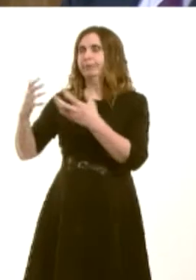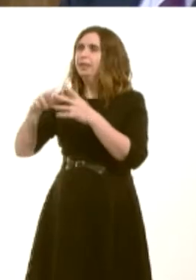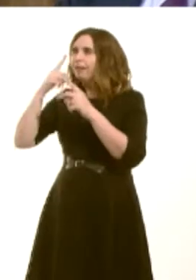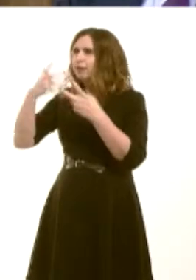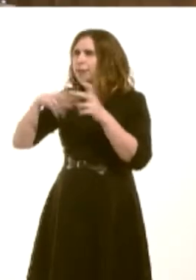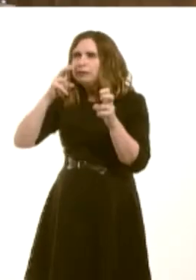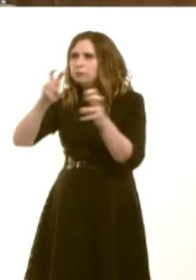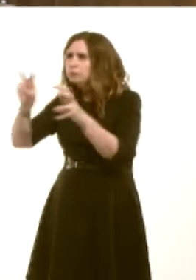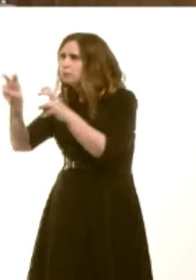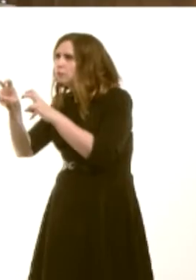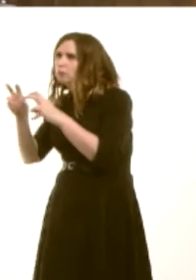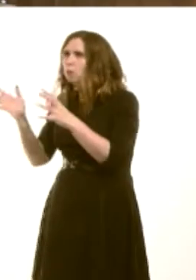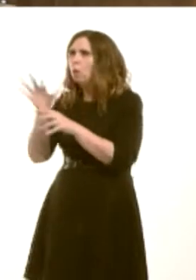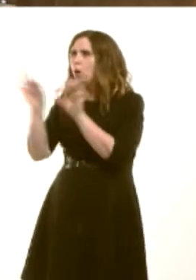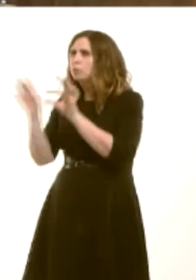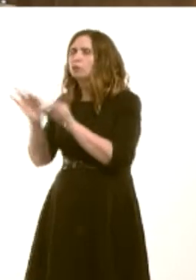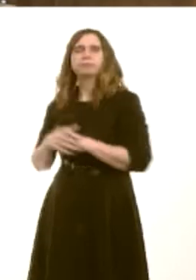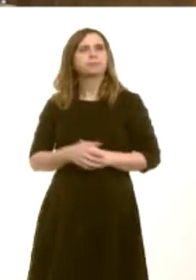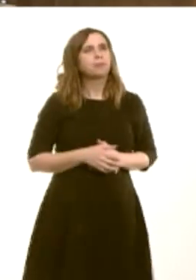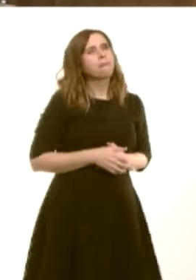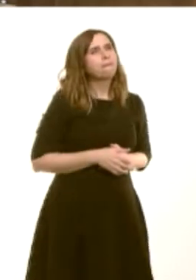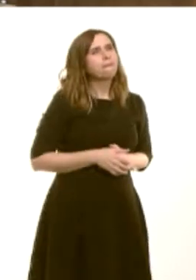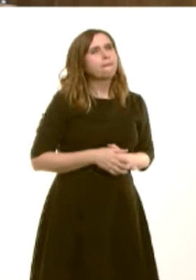options. Antoinette Sandbach: Iím grateful for your